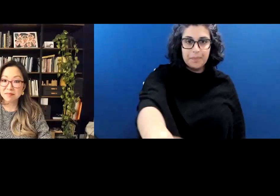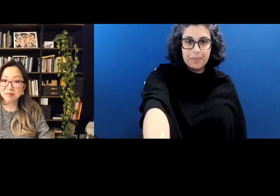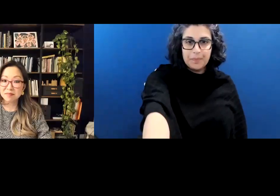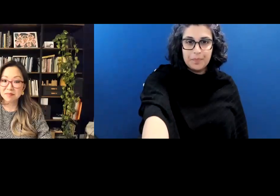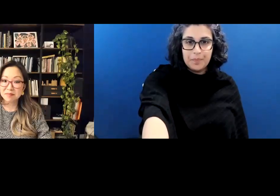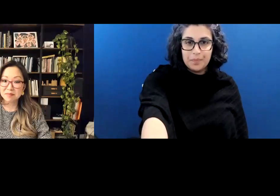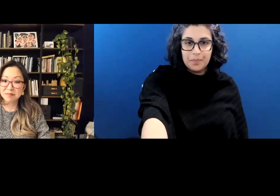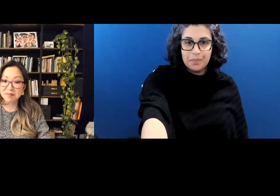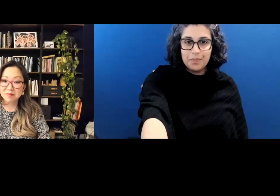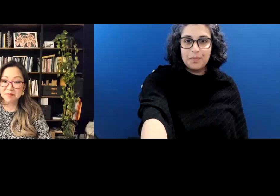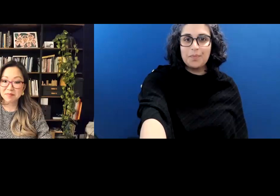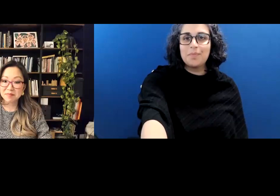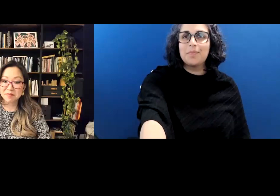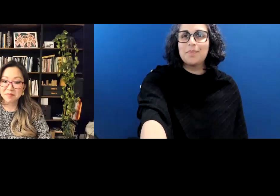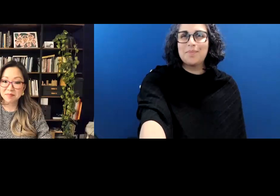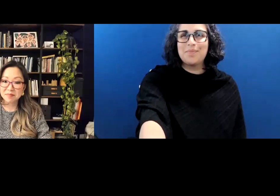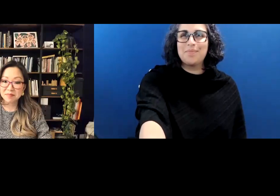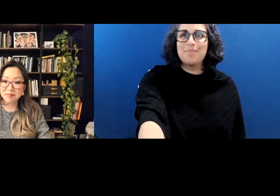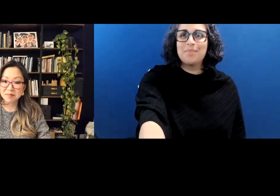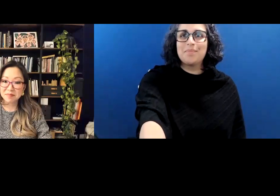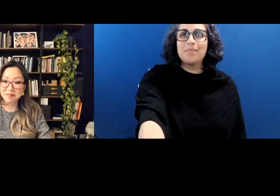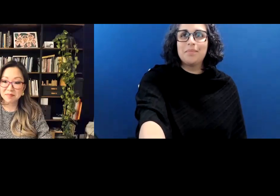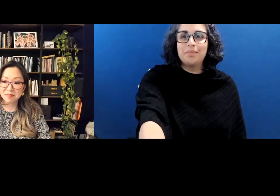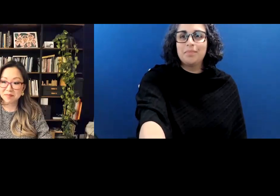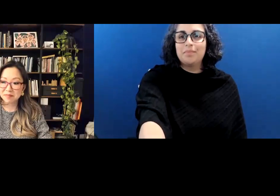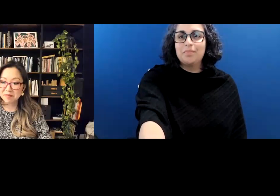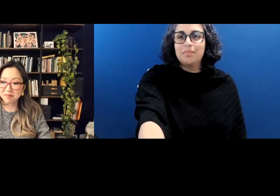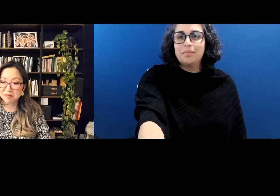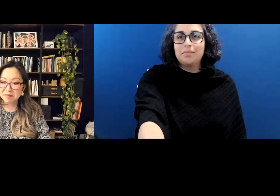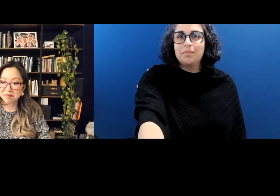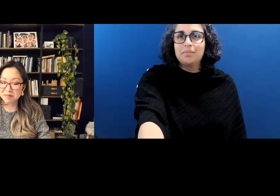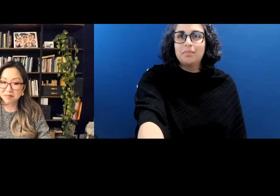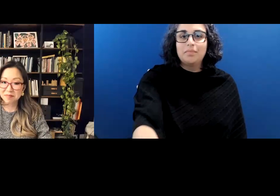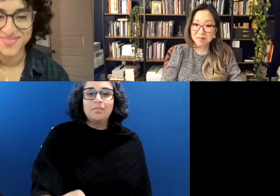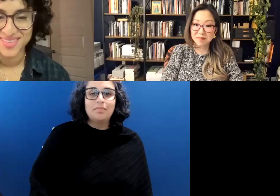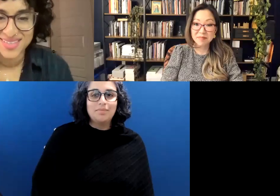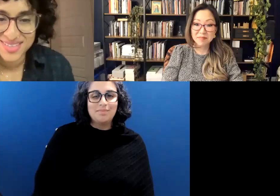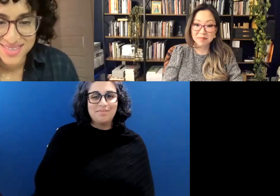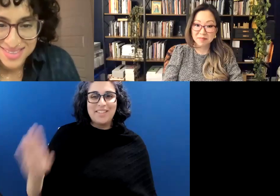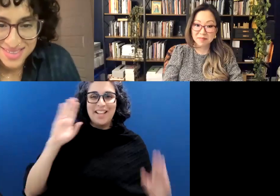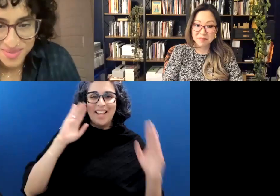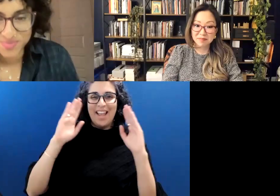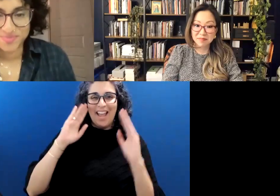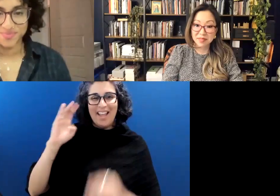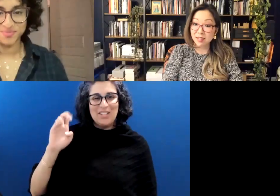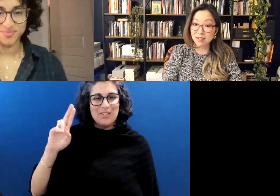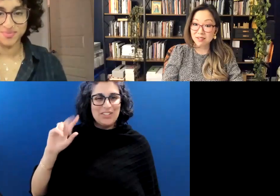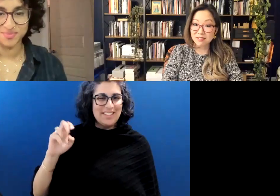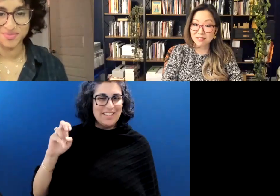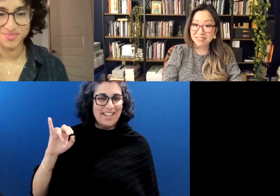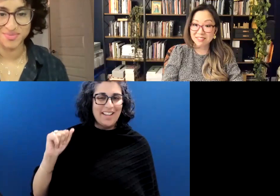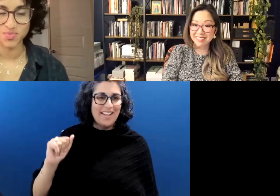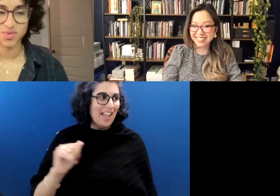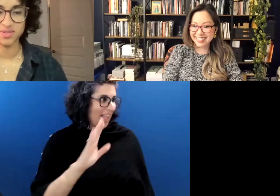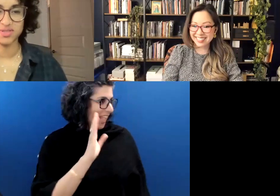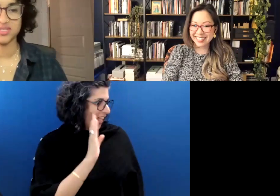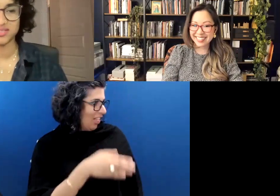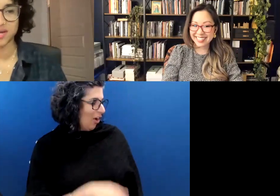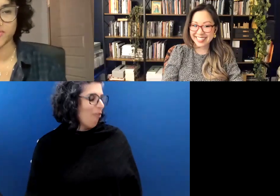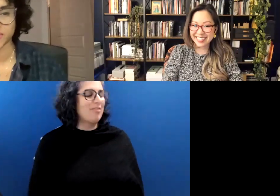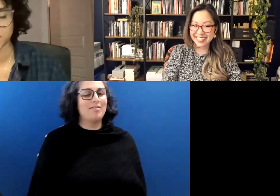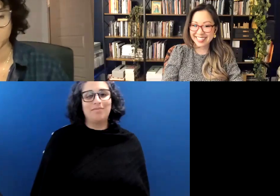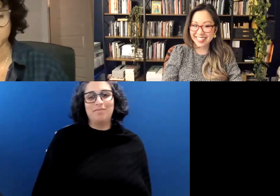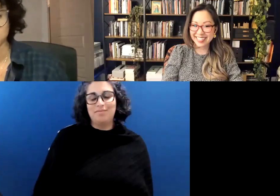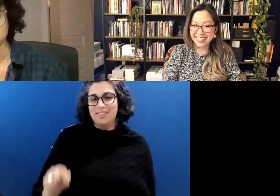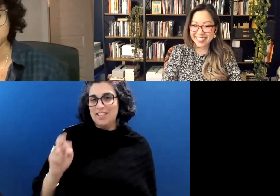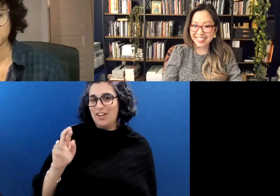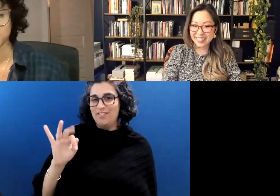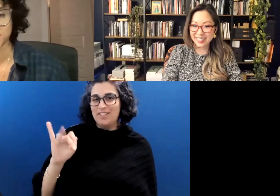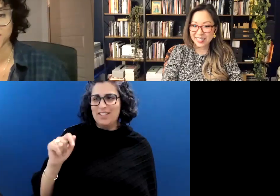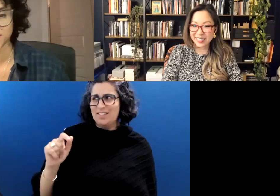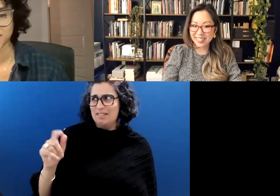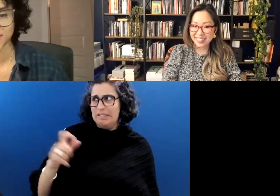Is it time for us to talk to each other?